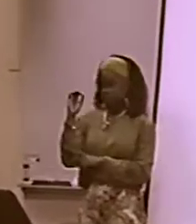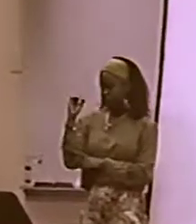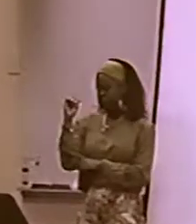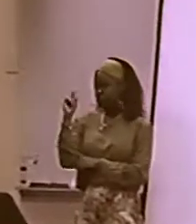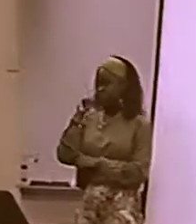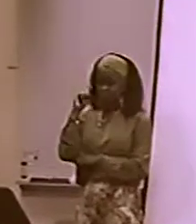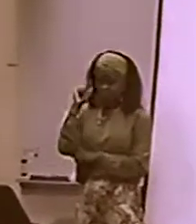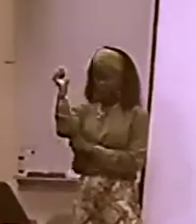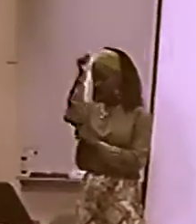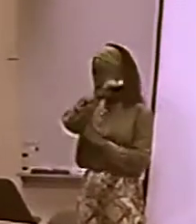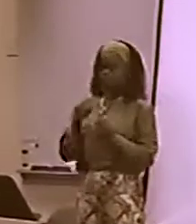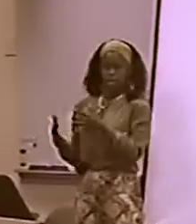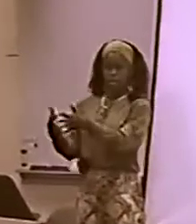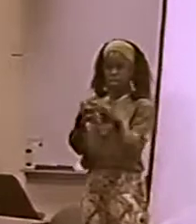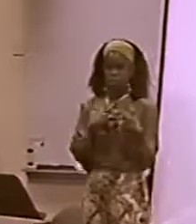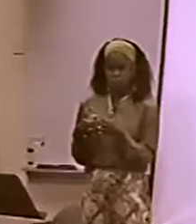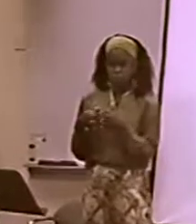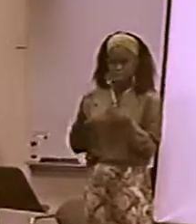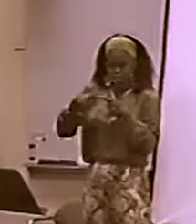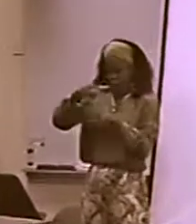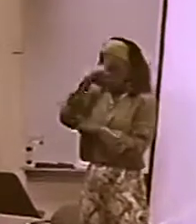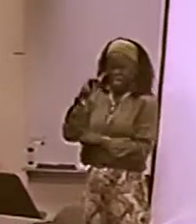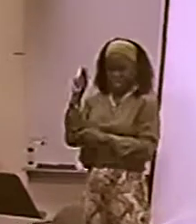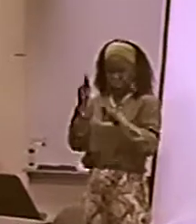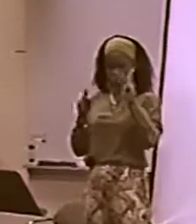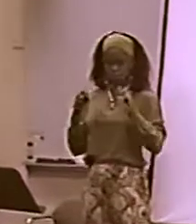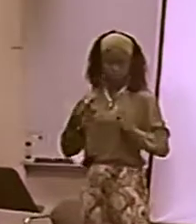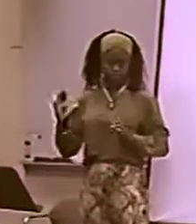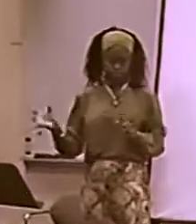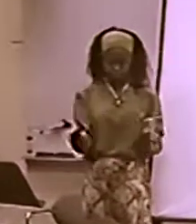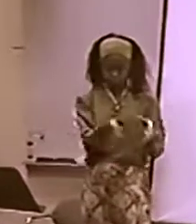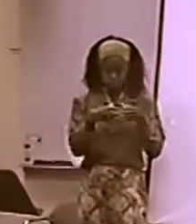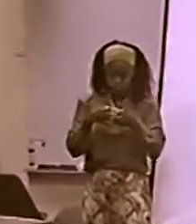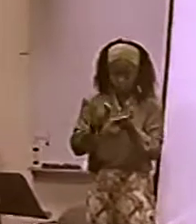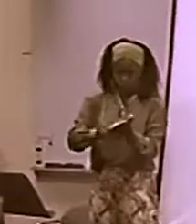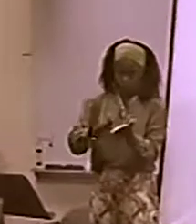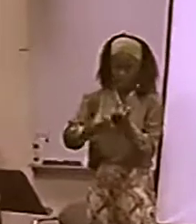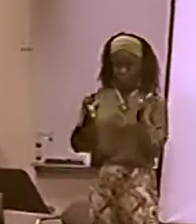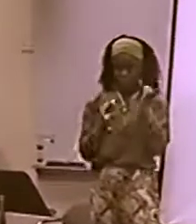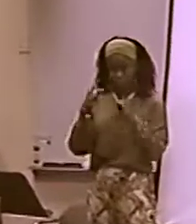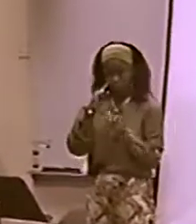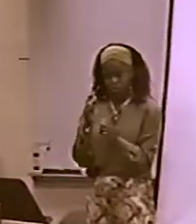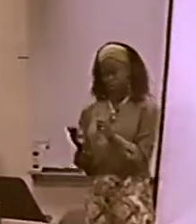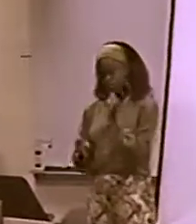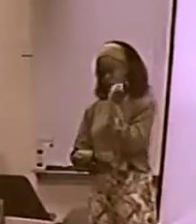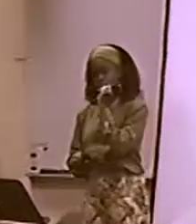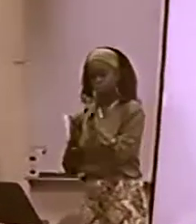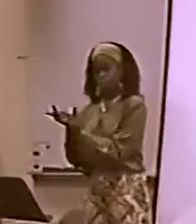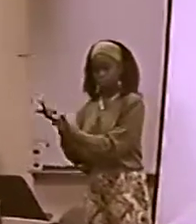BECAUSE WE WANT TO DEVELOP A PLAY CALLED "THE LIFE OF A DEAF, BLACK AFRICAN-AMERICAN--